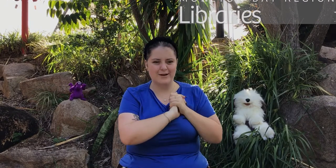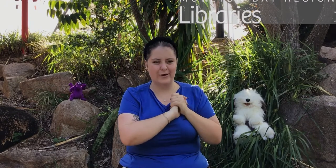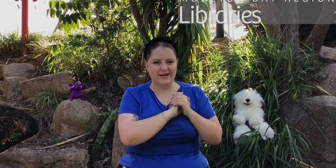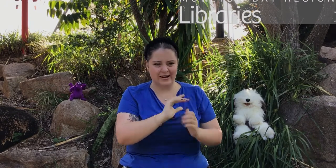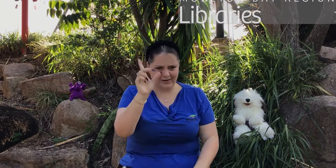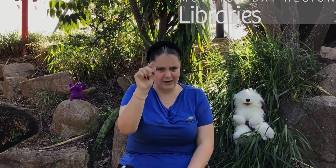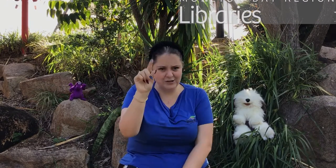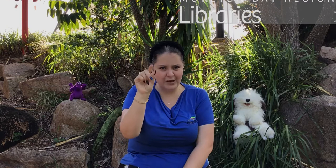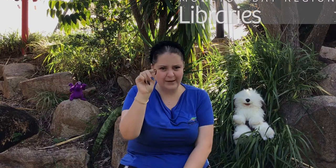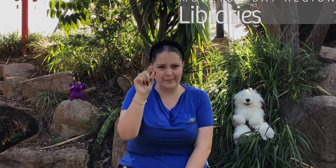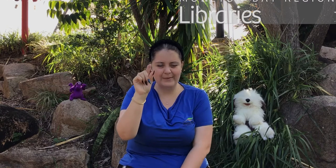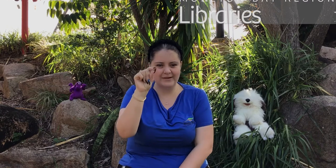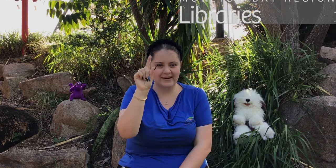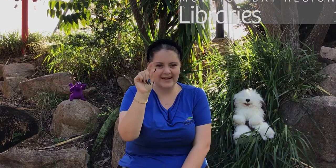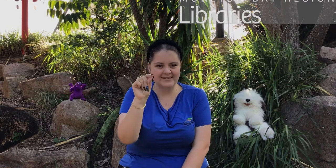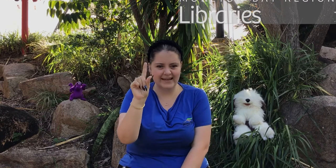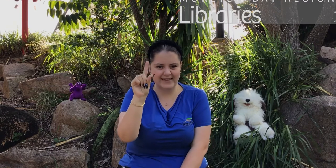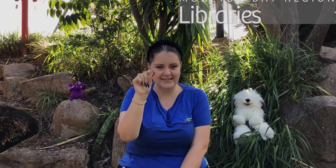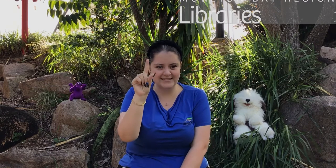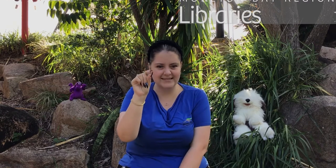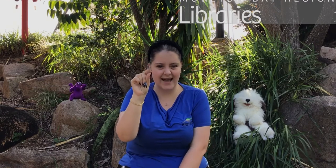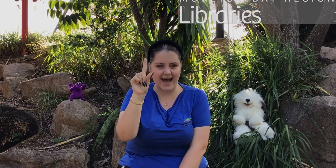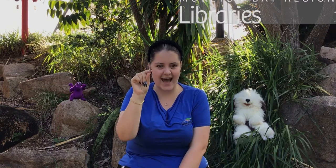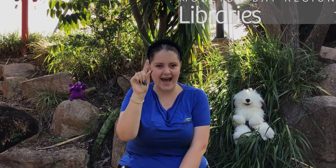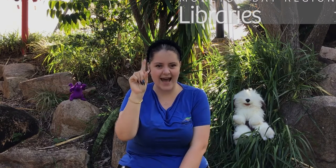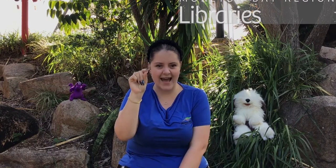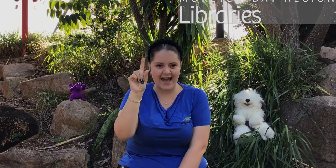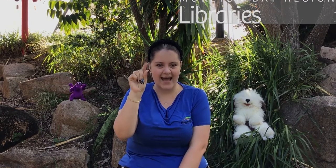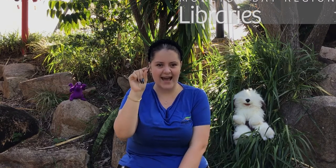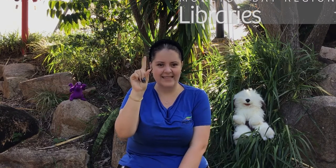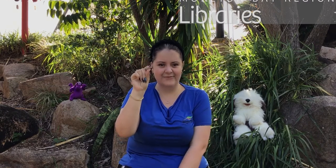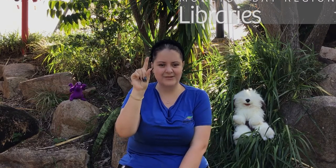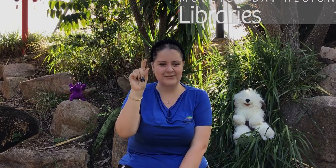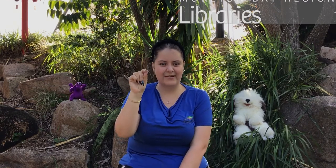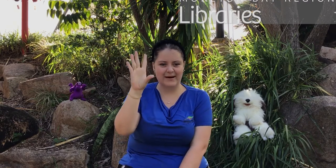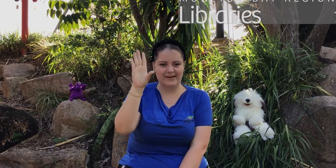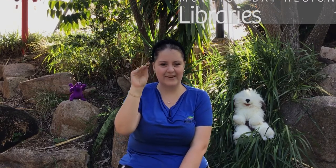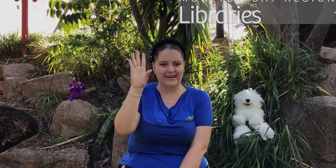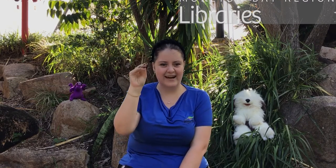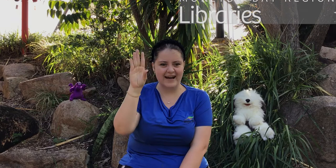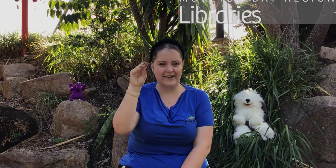crocodile. Can you show me your baby crocodiles like this? And then we'll do our mummy crocodile,